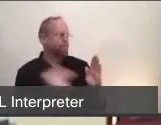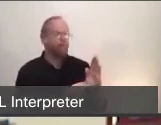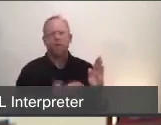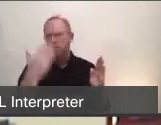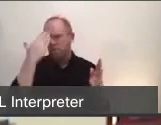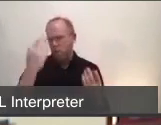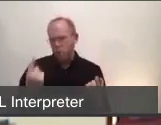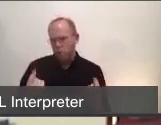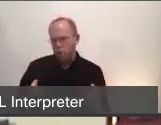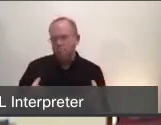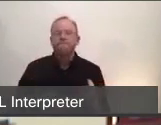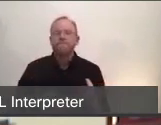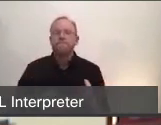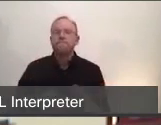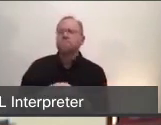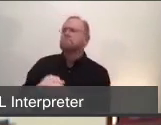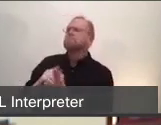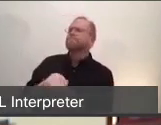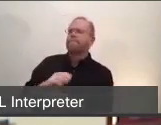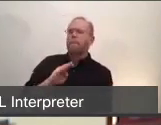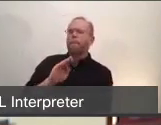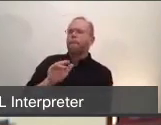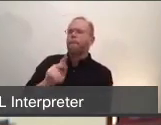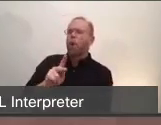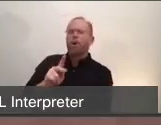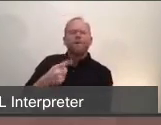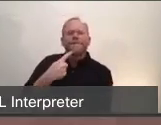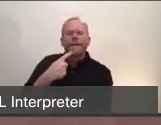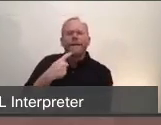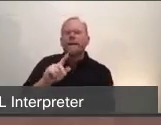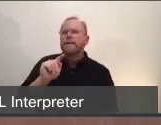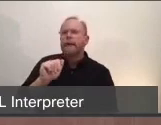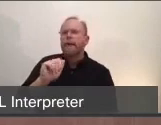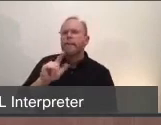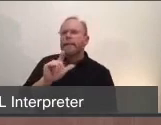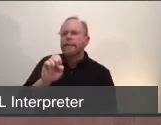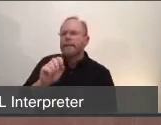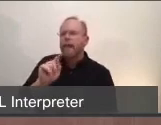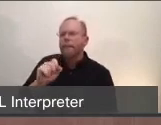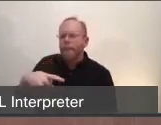can you give me a quick overview, what is a tabletop exercise? Tabletop exercise will be